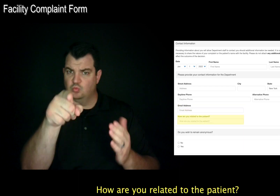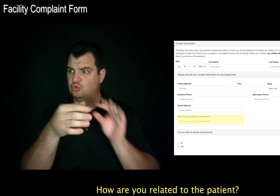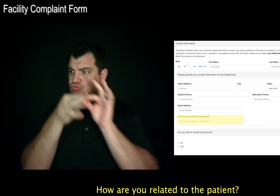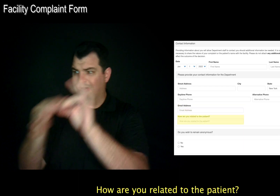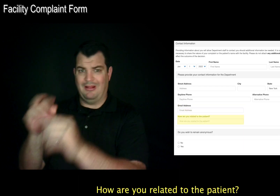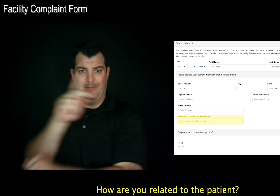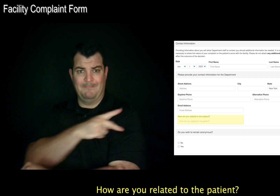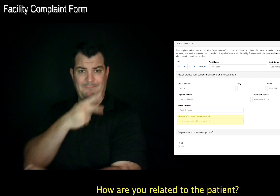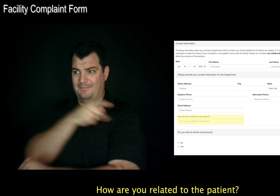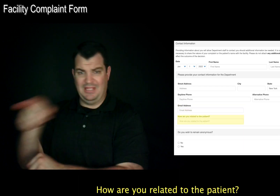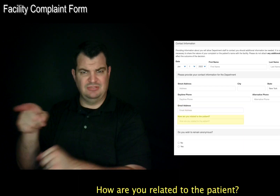How are you related to the patient?